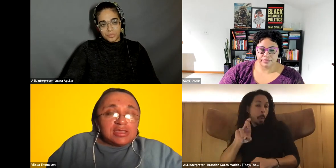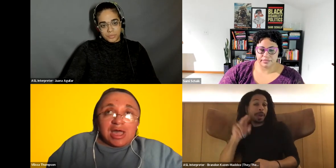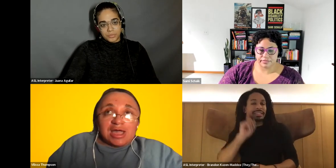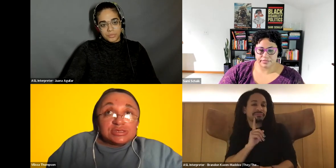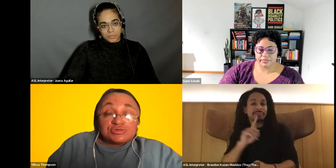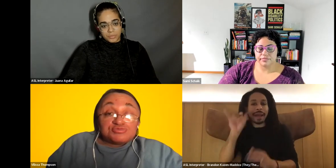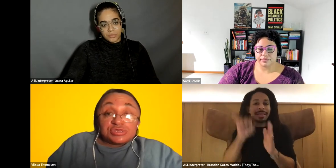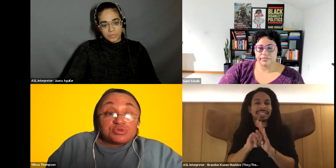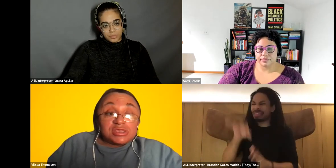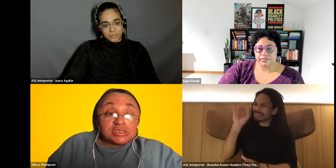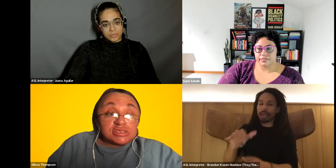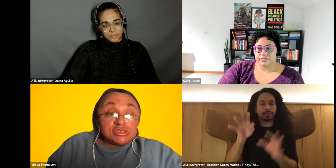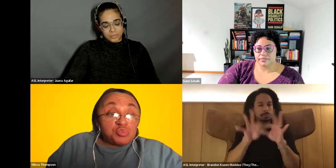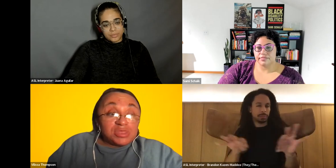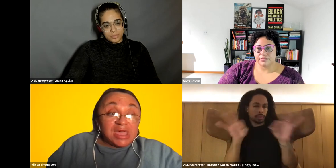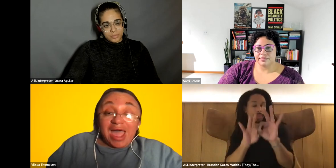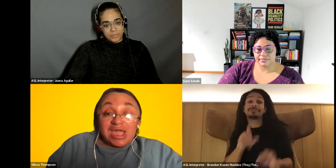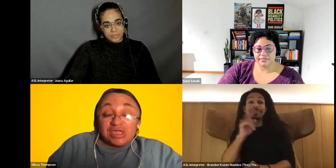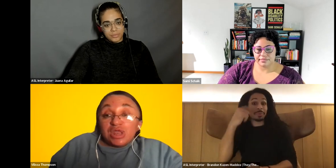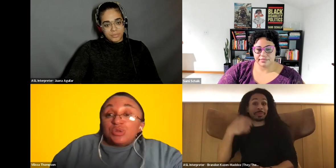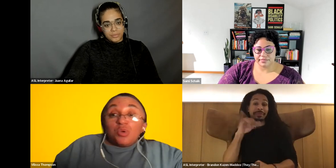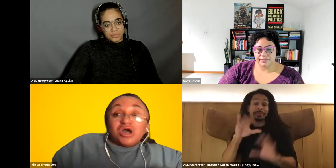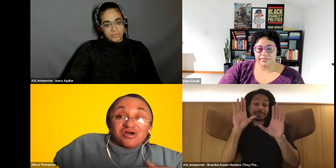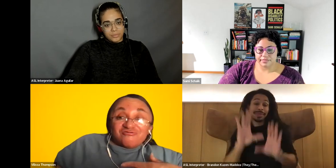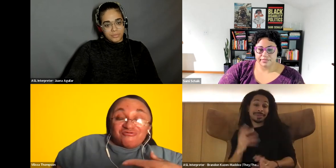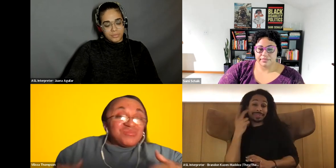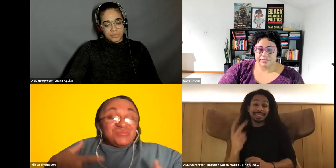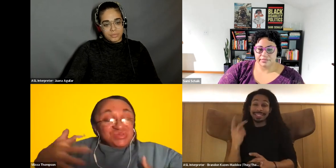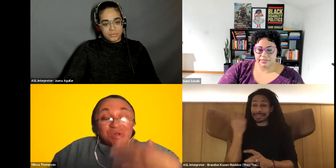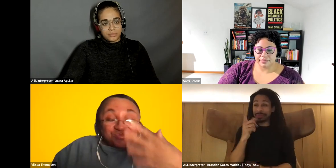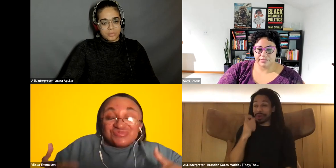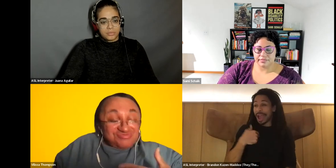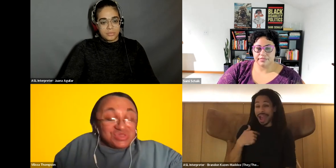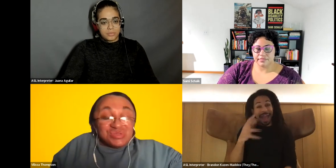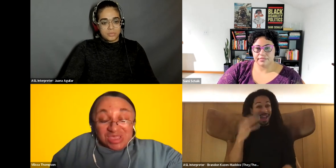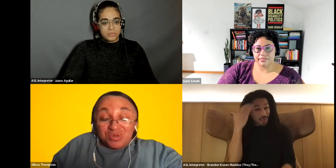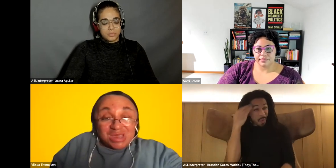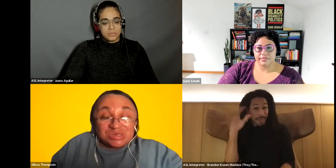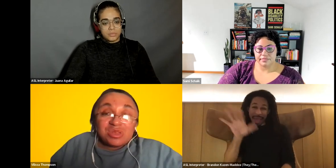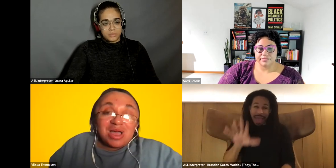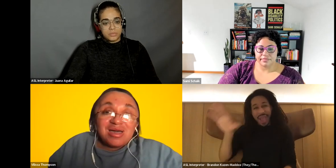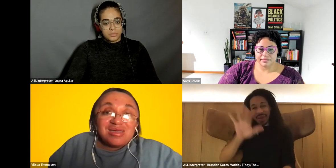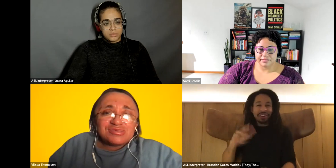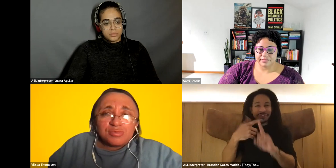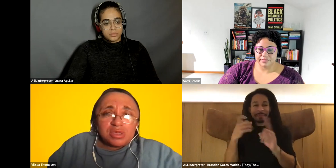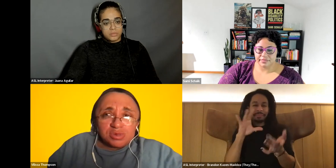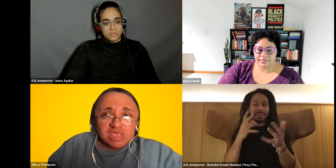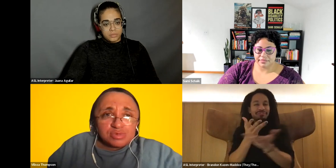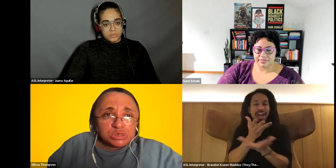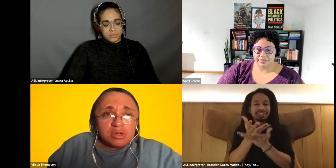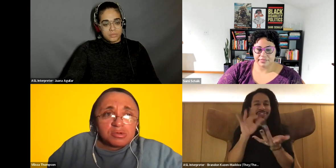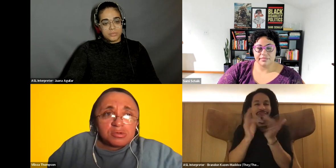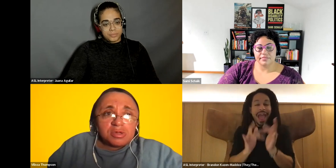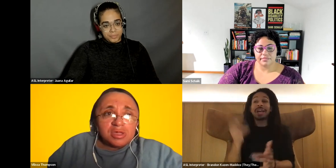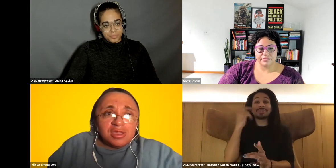Vilissa Thompson: yeah, I just was just great to see someone that I kinda know of from, You know. You know, interactions online to being on this type of show.